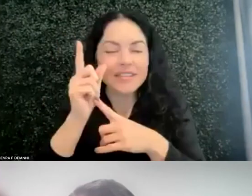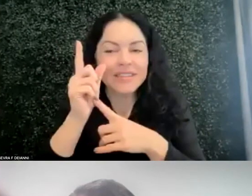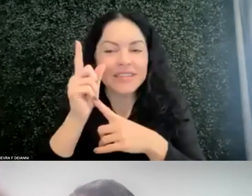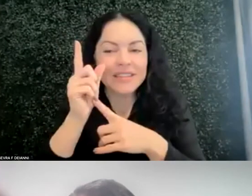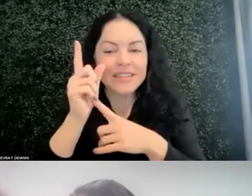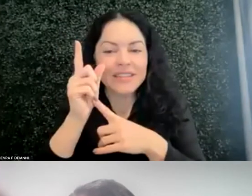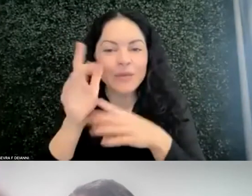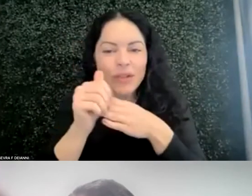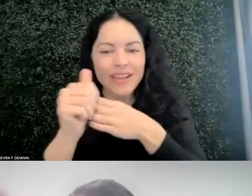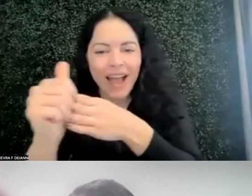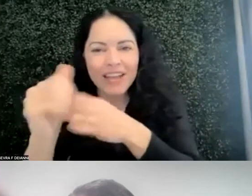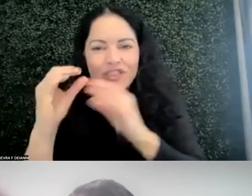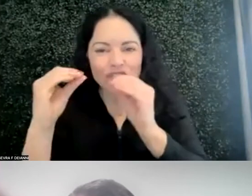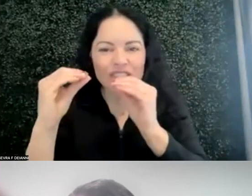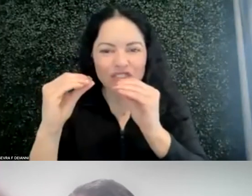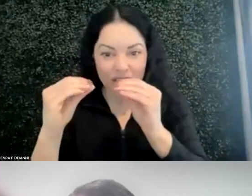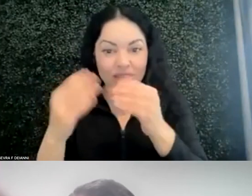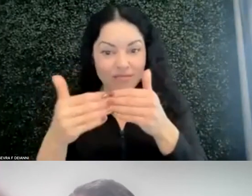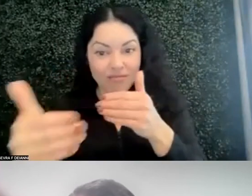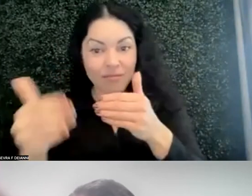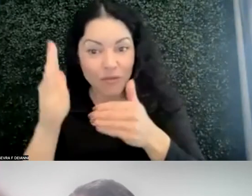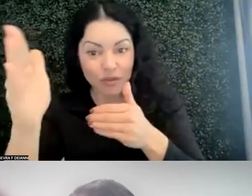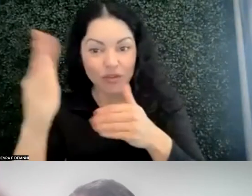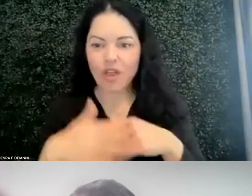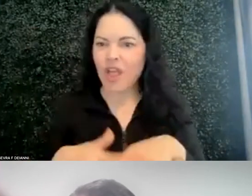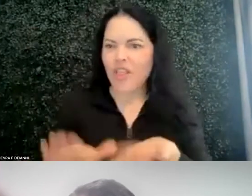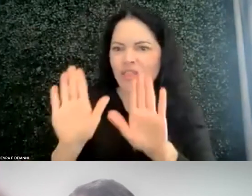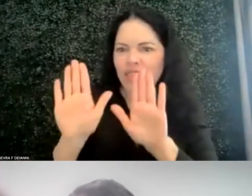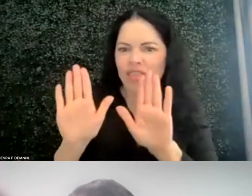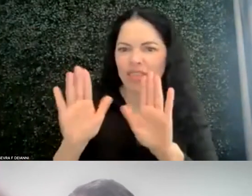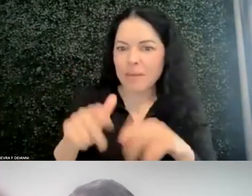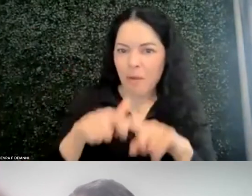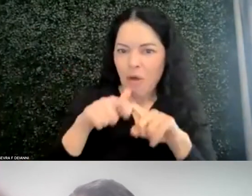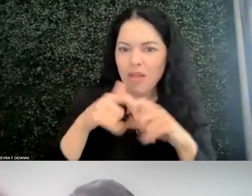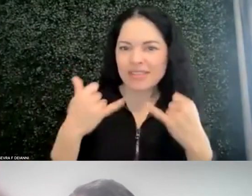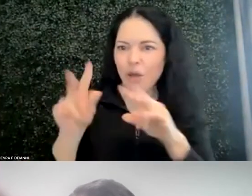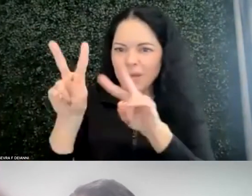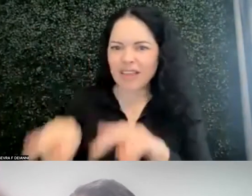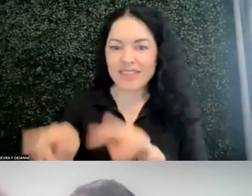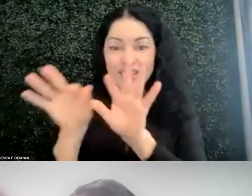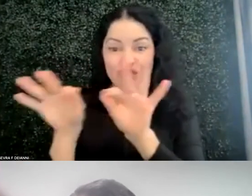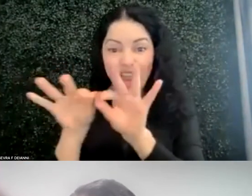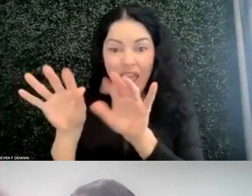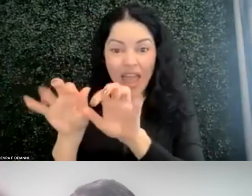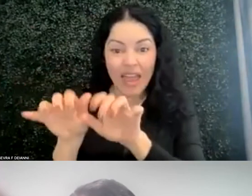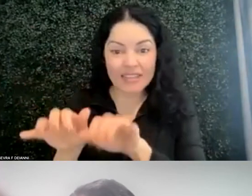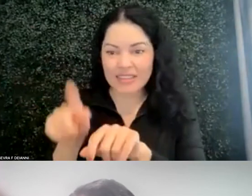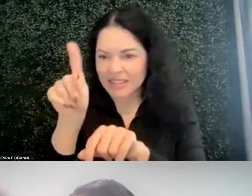We've got some great things in the discussion here. Every task has a note about seeking support and the word